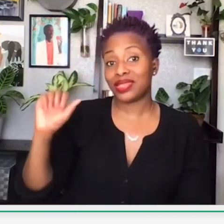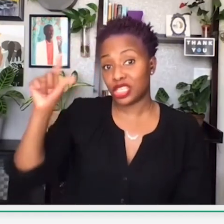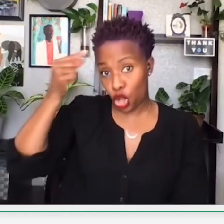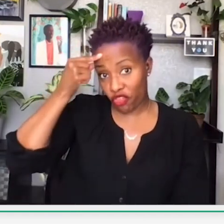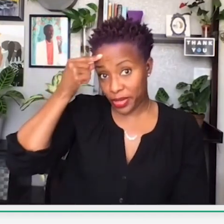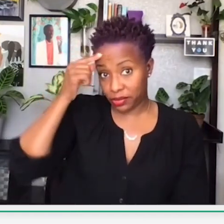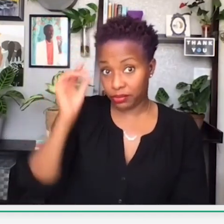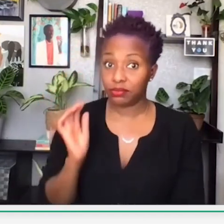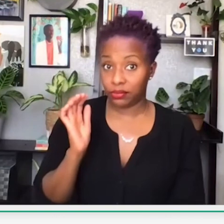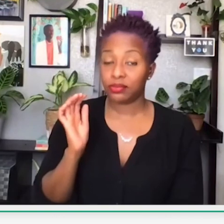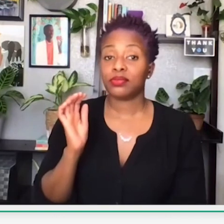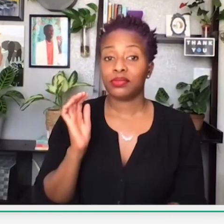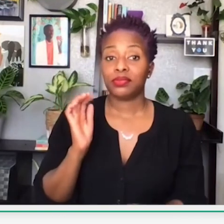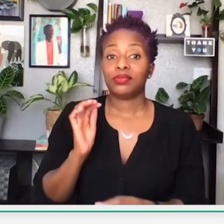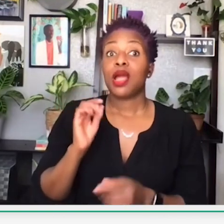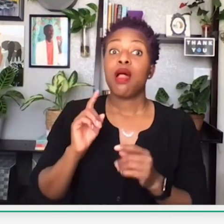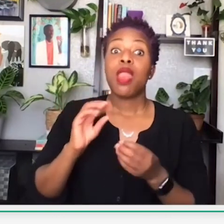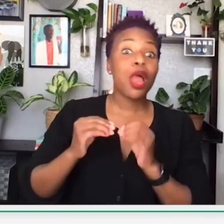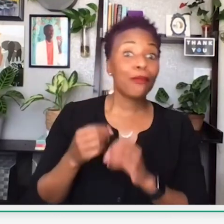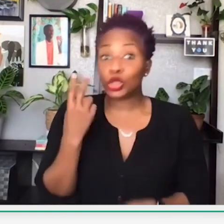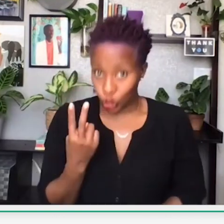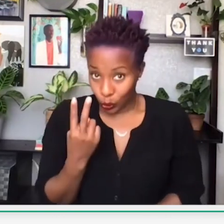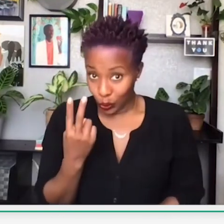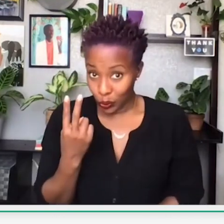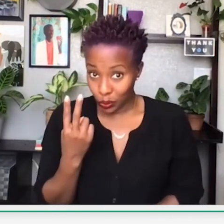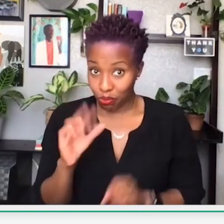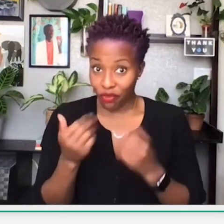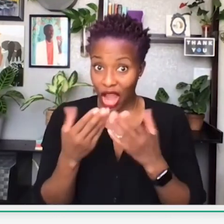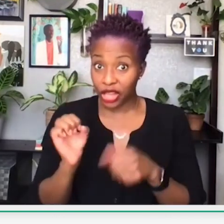The #1 job that is provided to the black community,